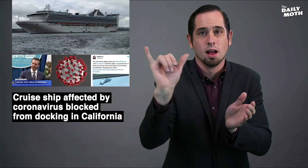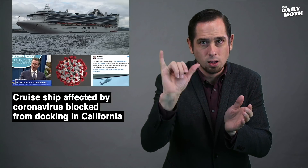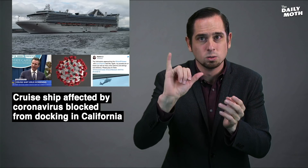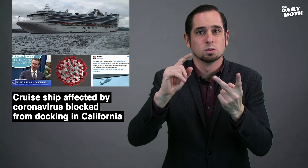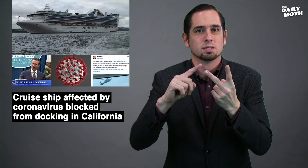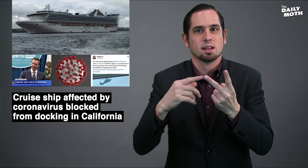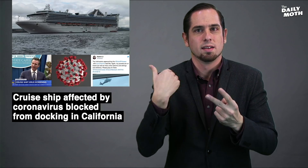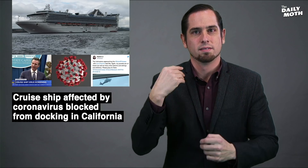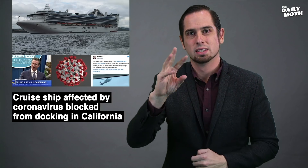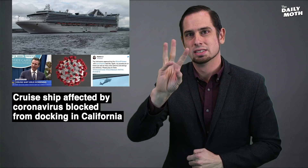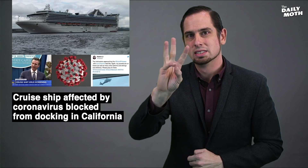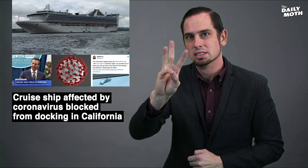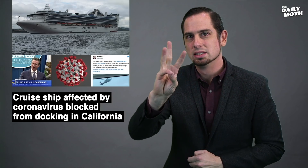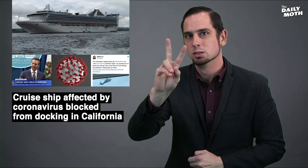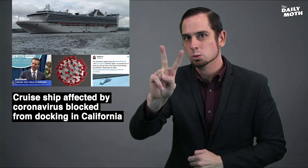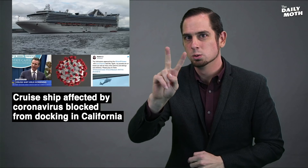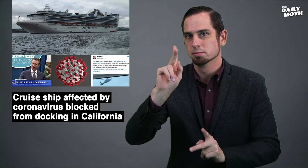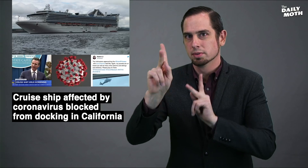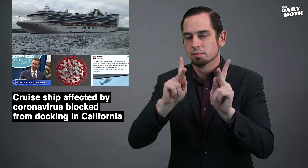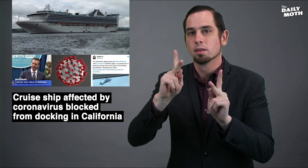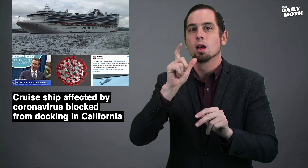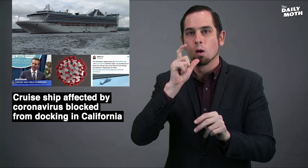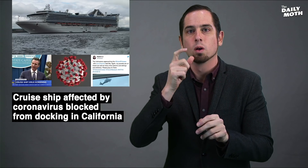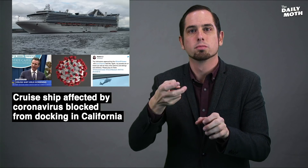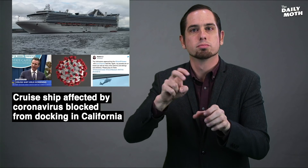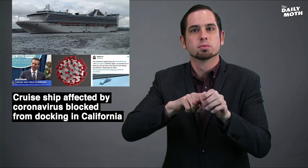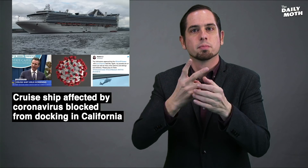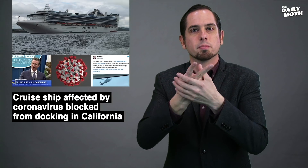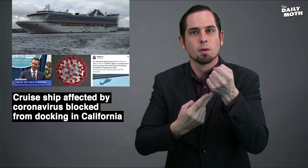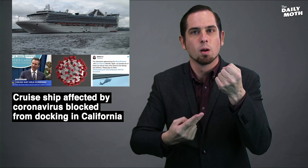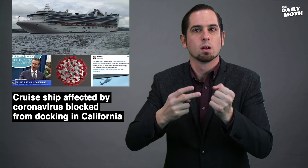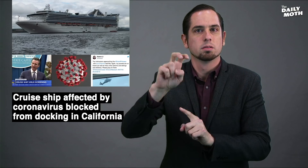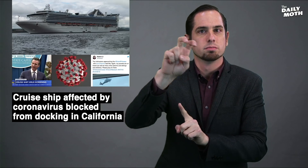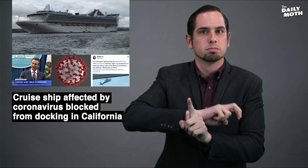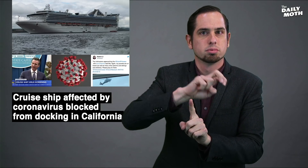as well as 62 passengers who went on both voyages to